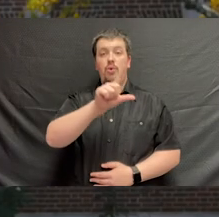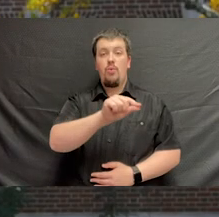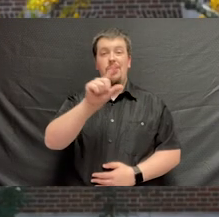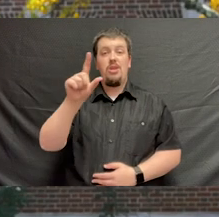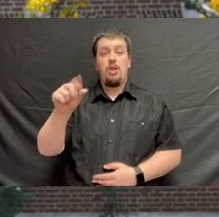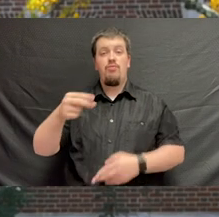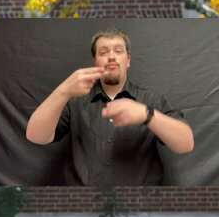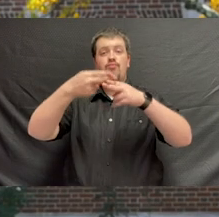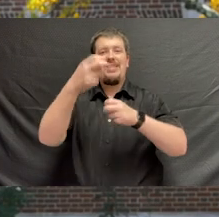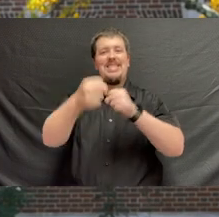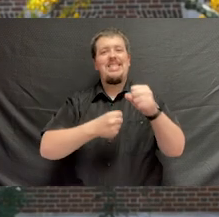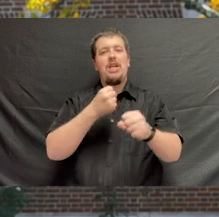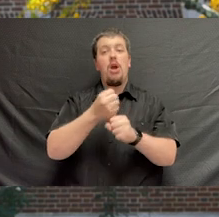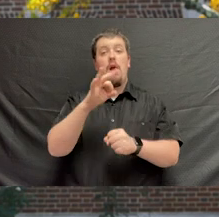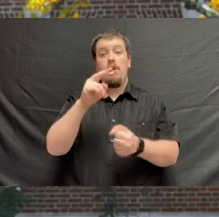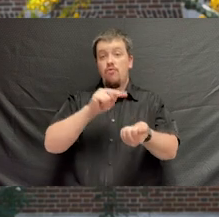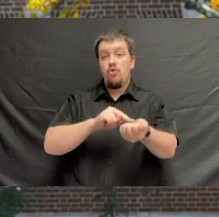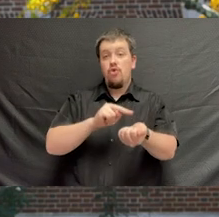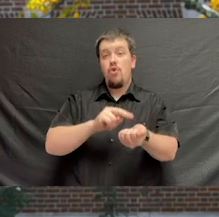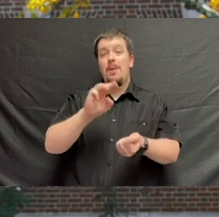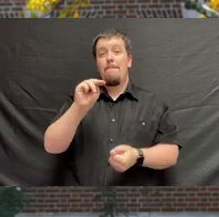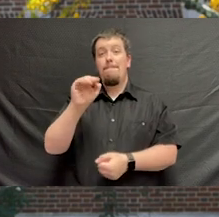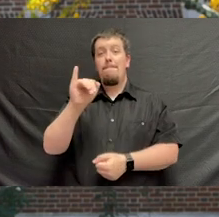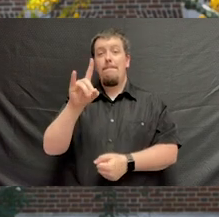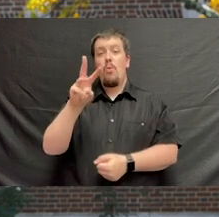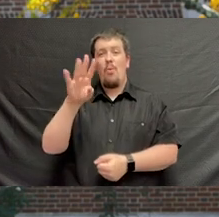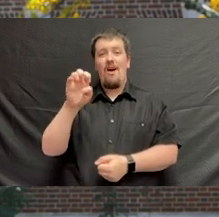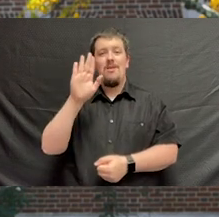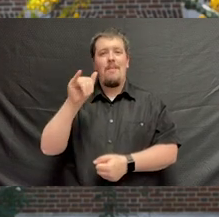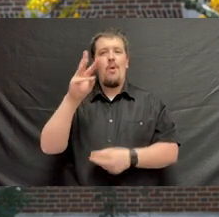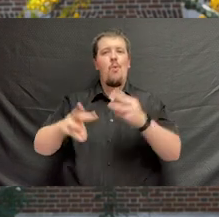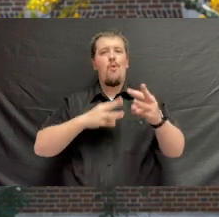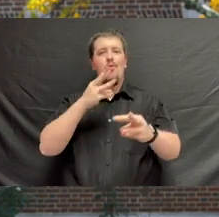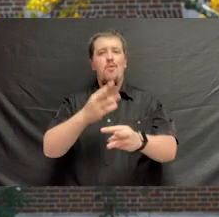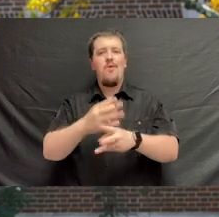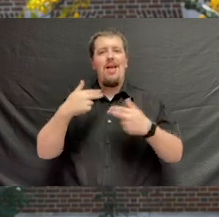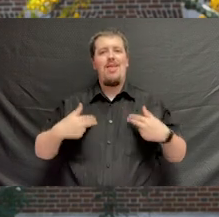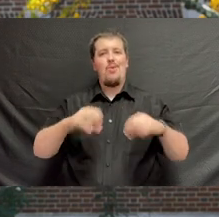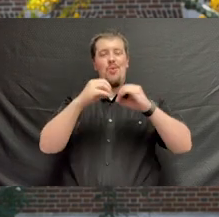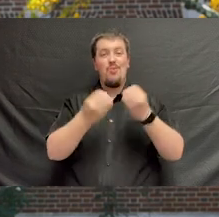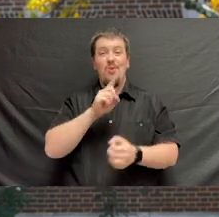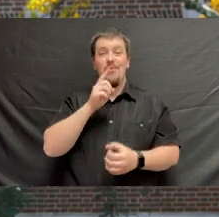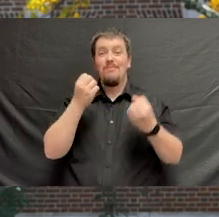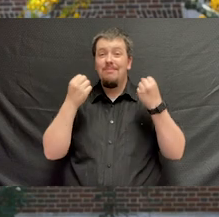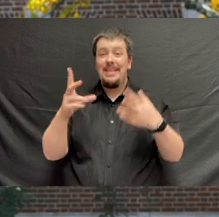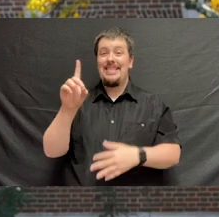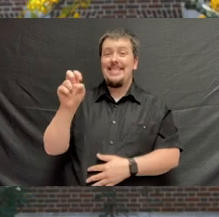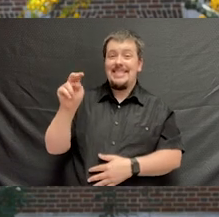2020 Was designated the year of the nurse and midwife by the world health organization. I'm sure that many deans and directors of nursing programs